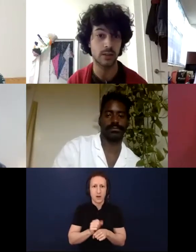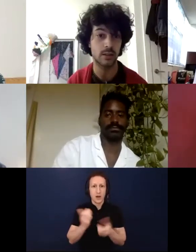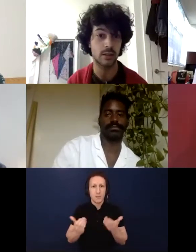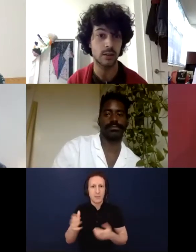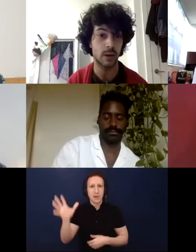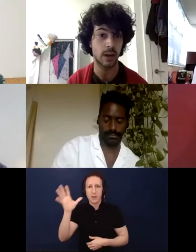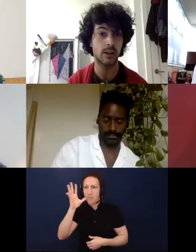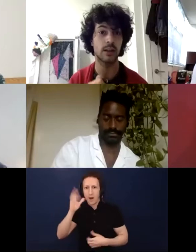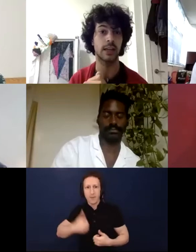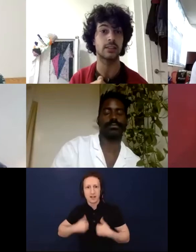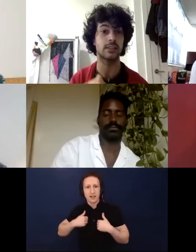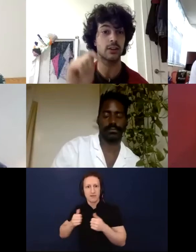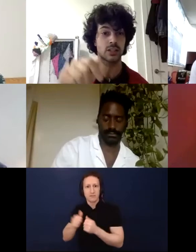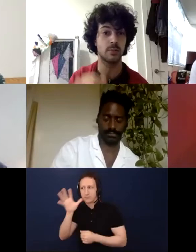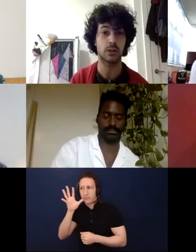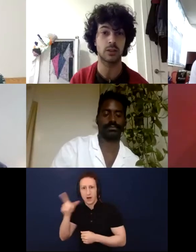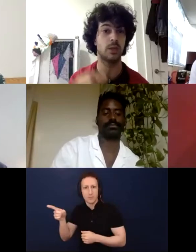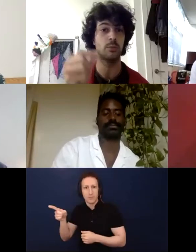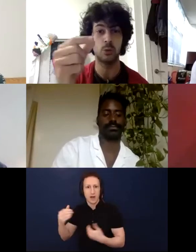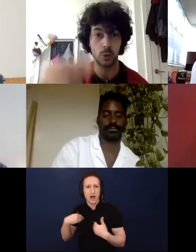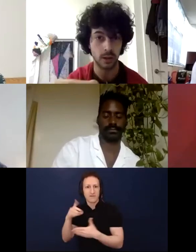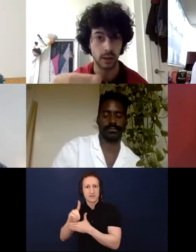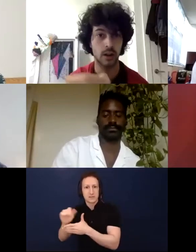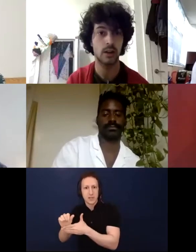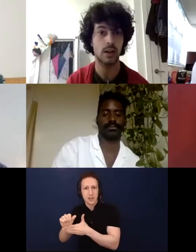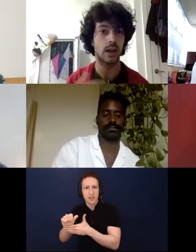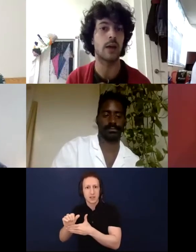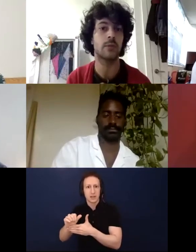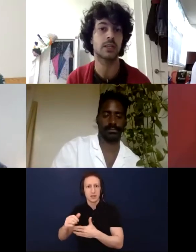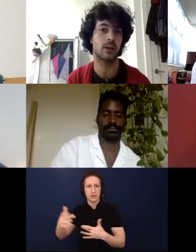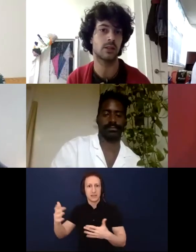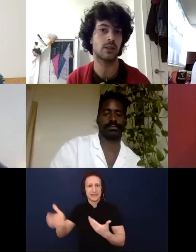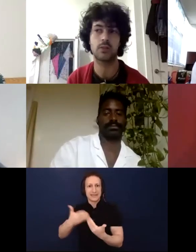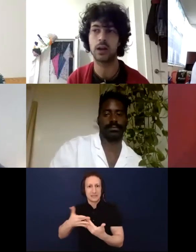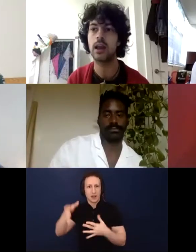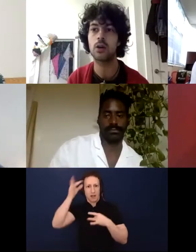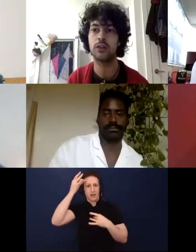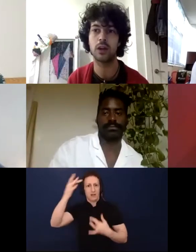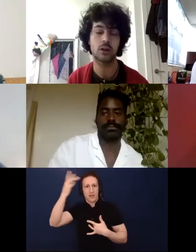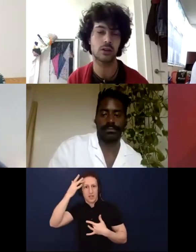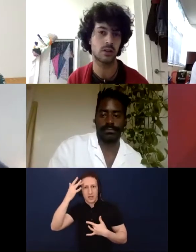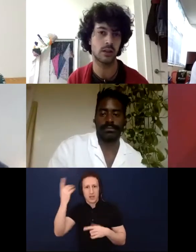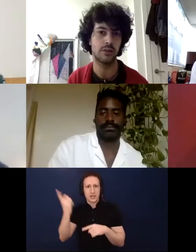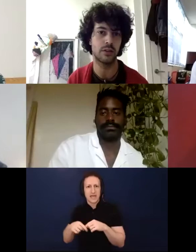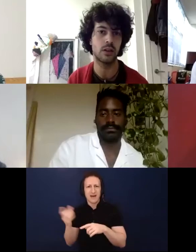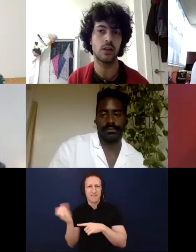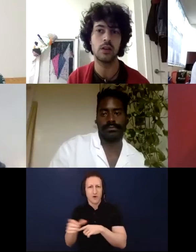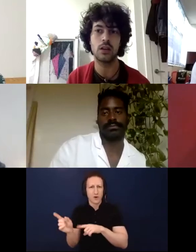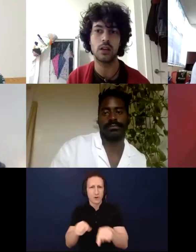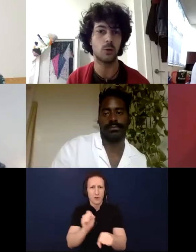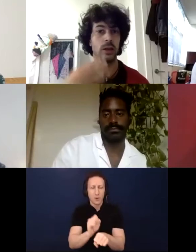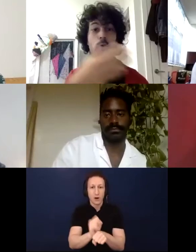It's not just about the people who work there. I'm experiencing this right now on a very personal level. You know like what does